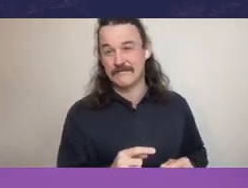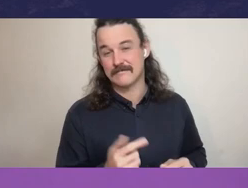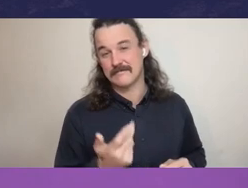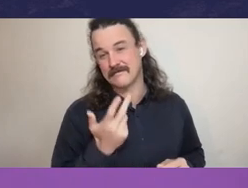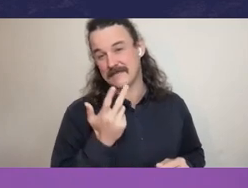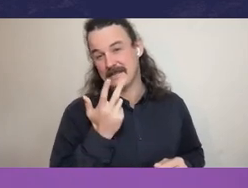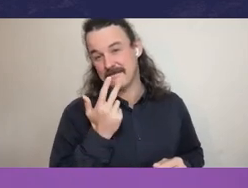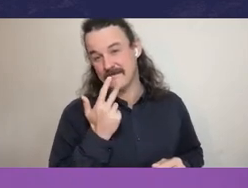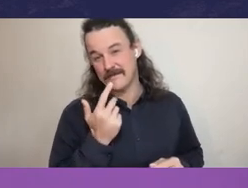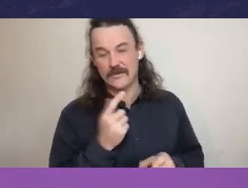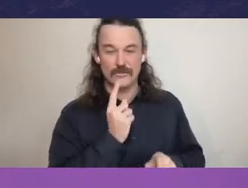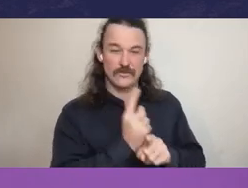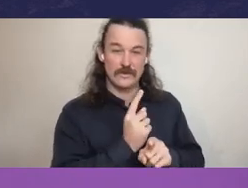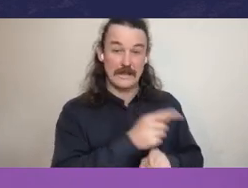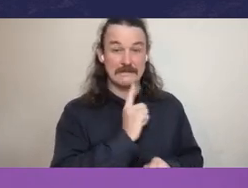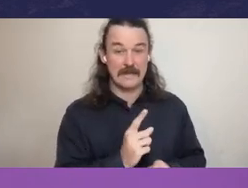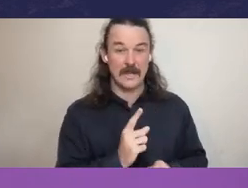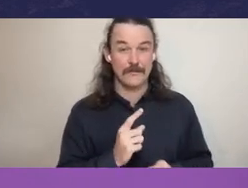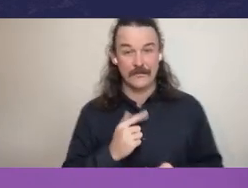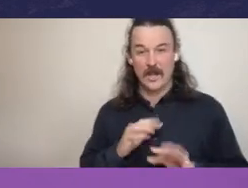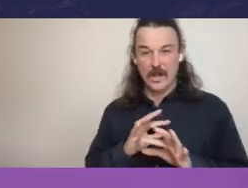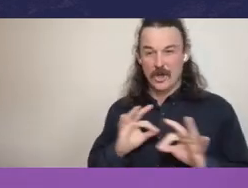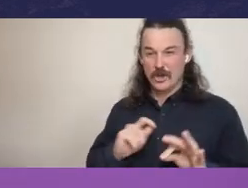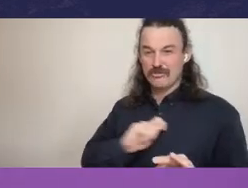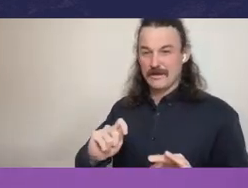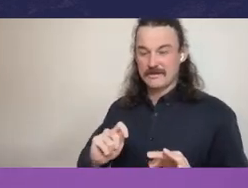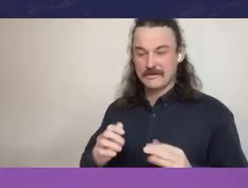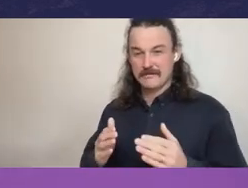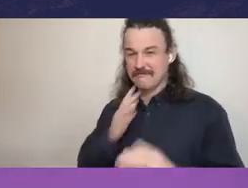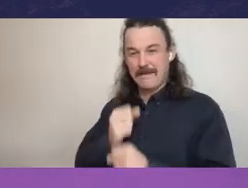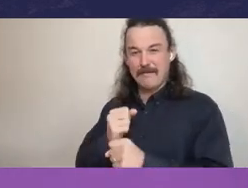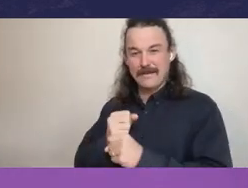in the public sector, I think part of the erosion of trust is the public sector and the agencies out there are putting out